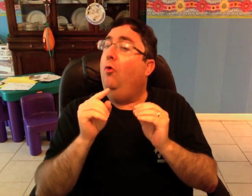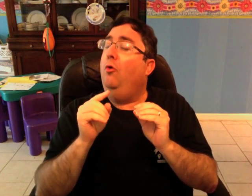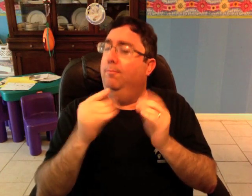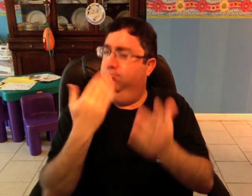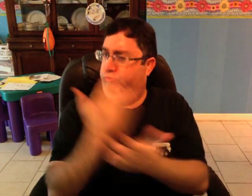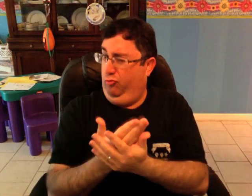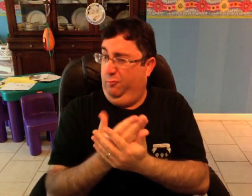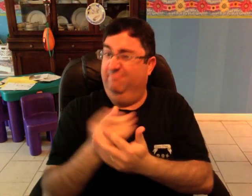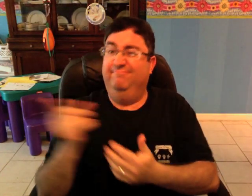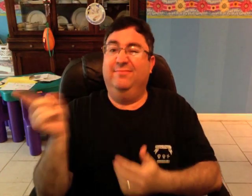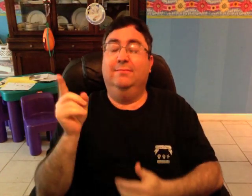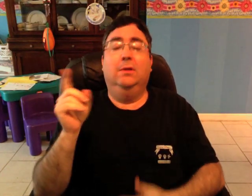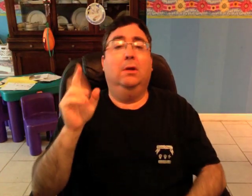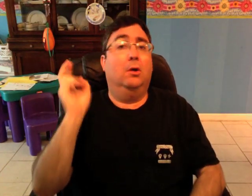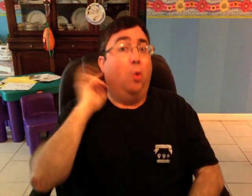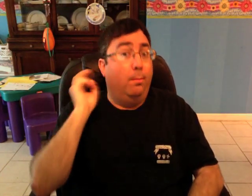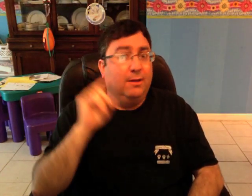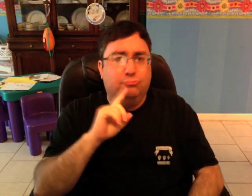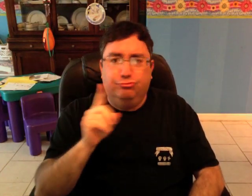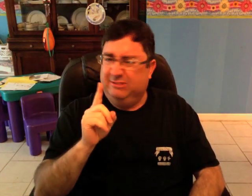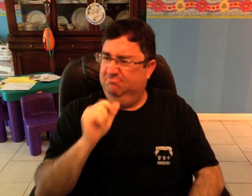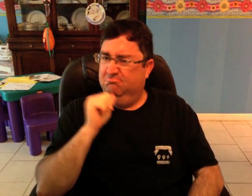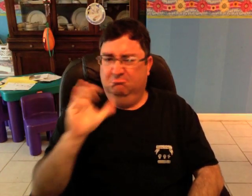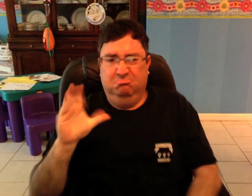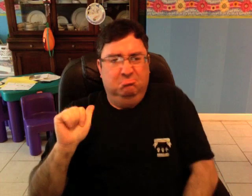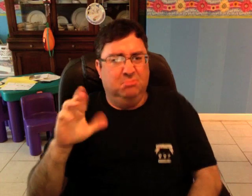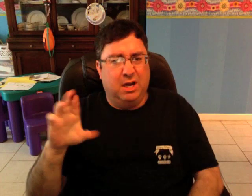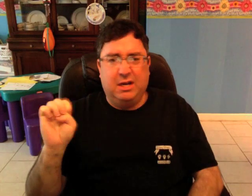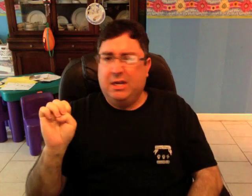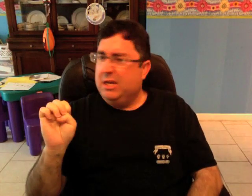But there is more proof that the companies don't care,